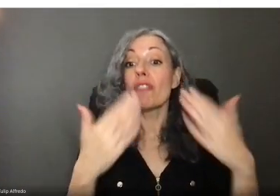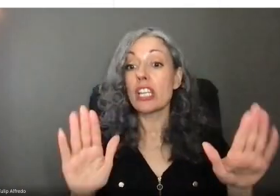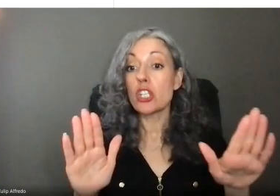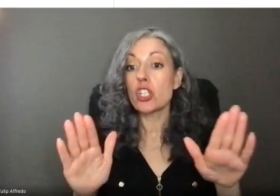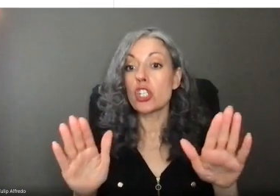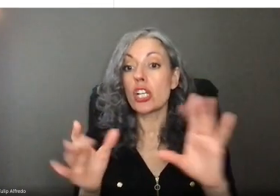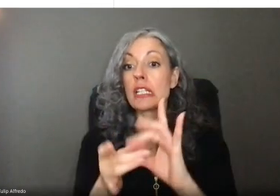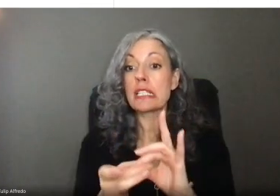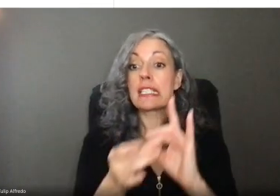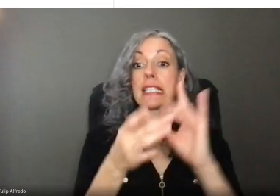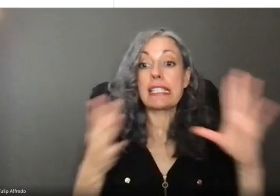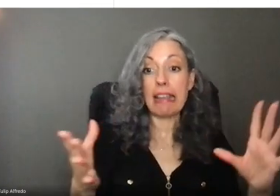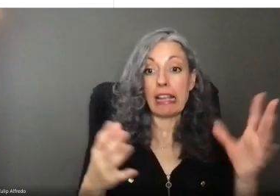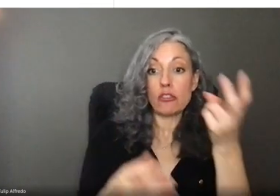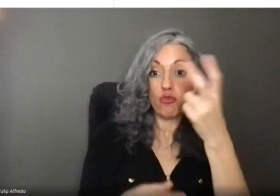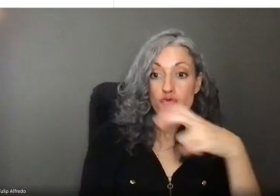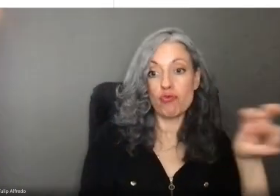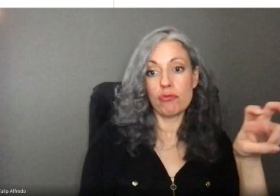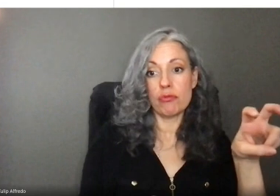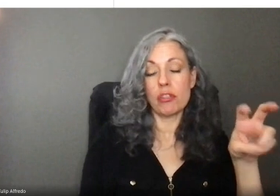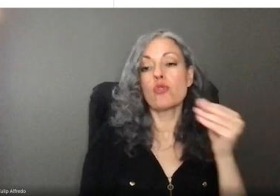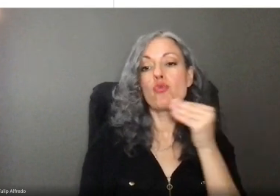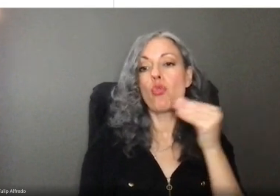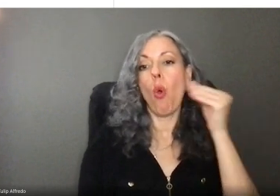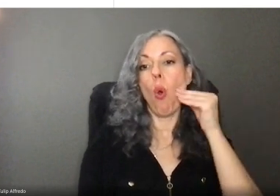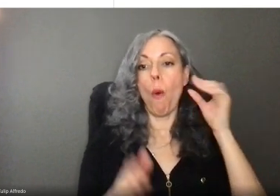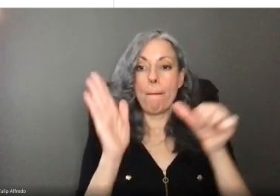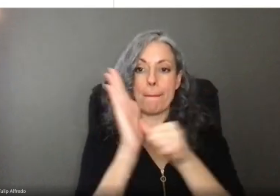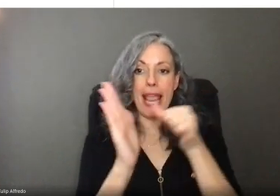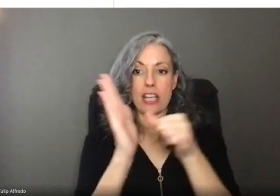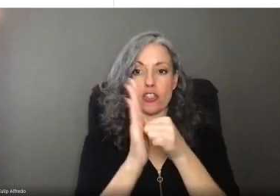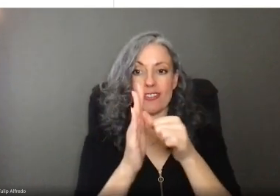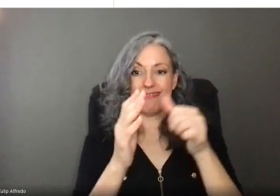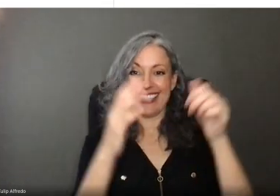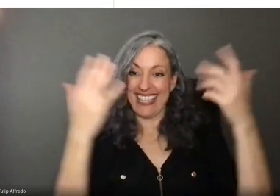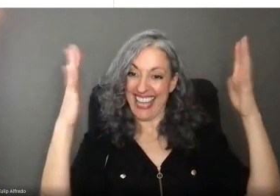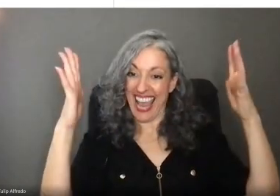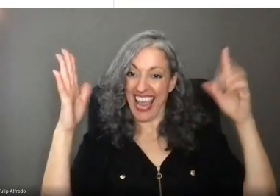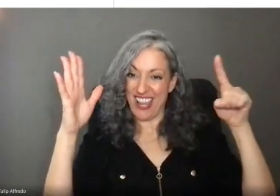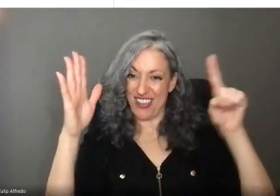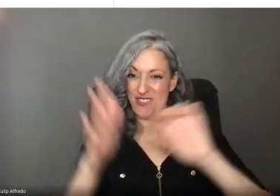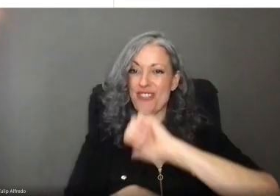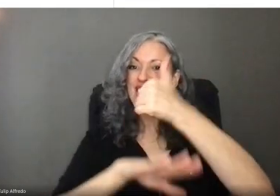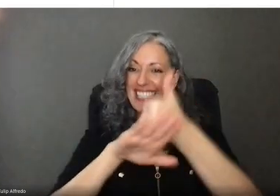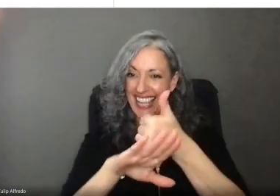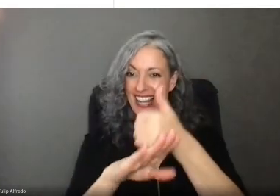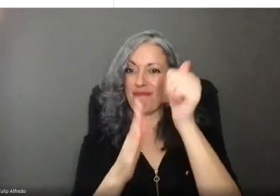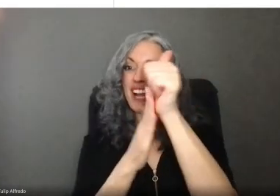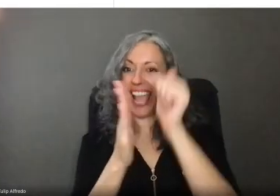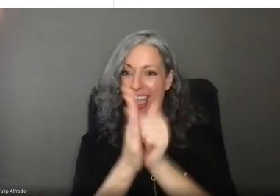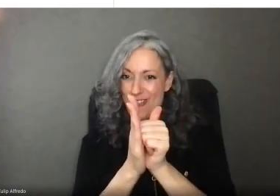will log you out and send you back to the Frances Online Claimant homepage. Congrats. You've created your Frances Online account.